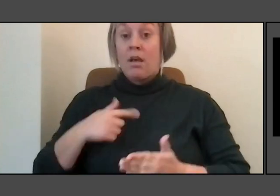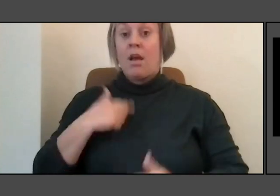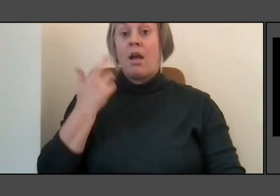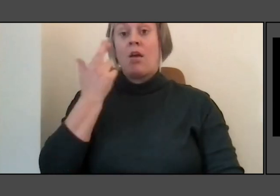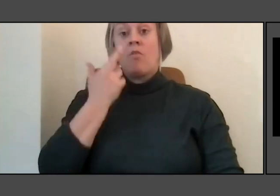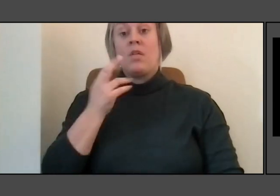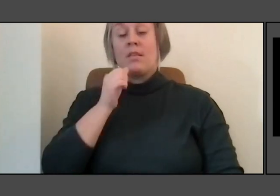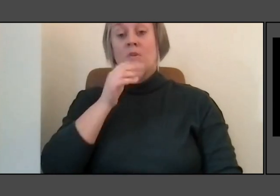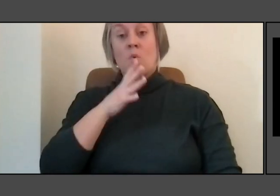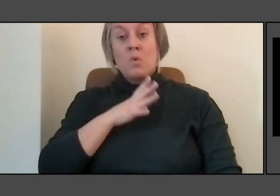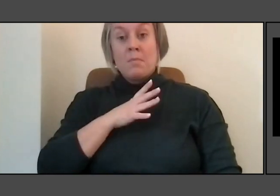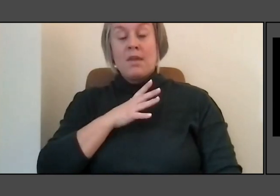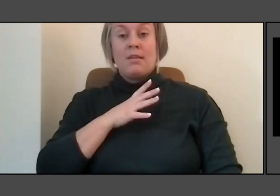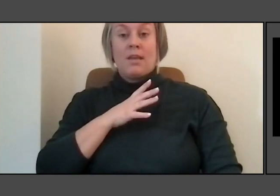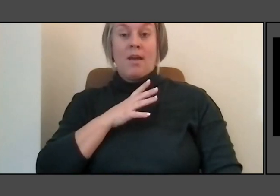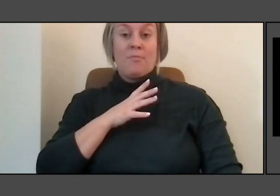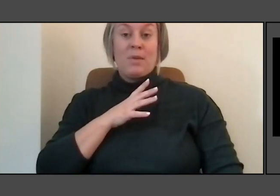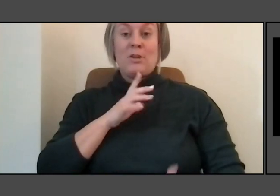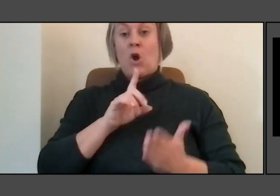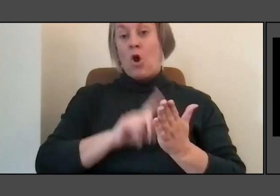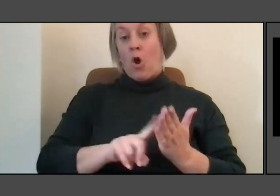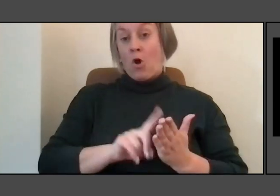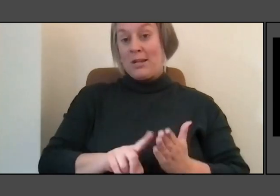And then they were allowed first into the art school